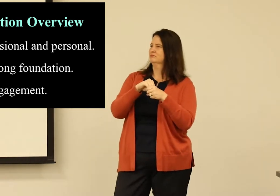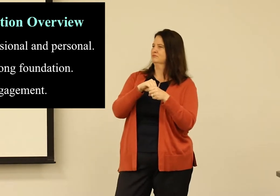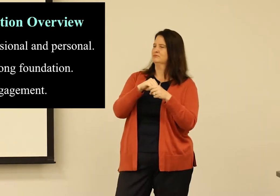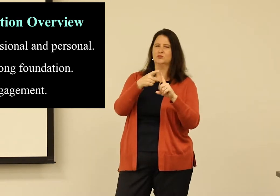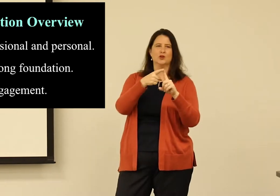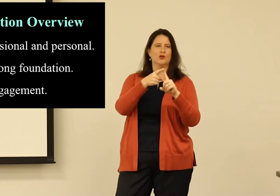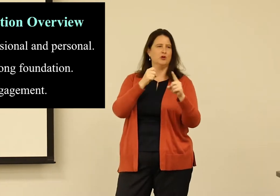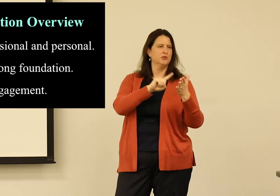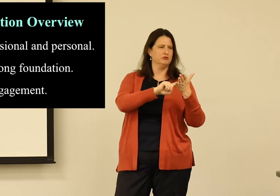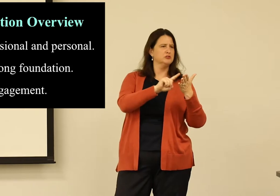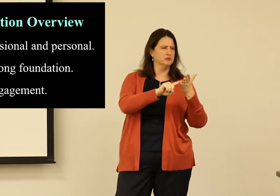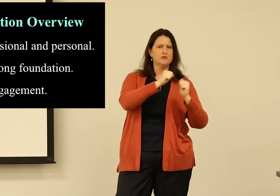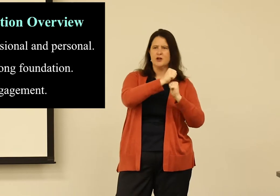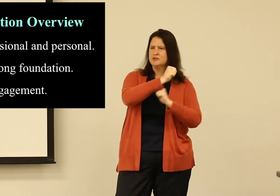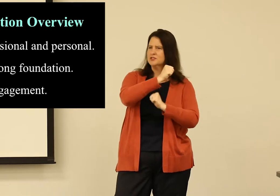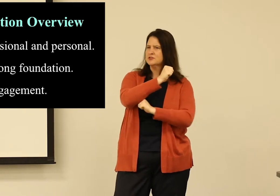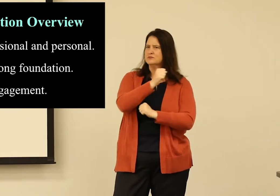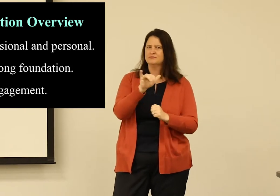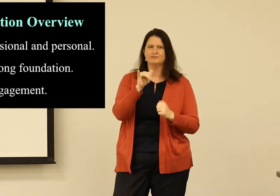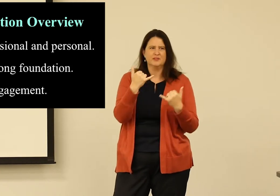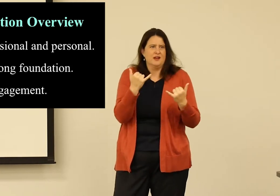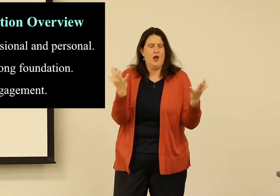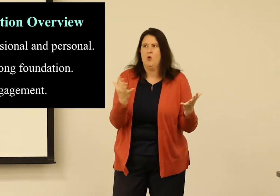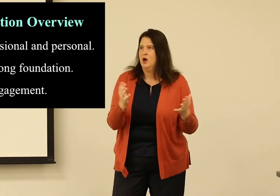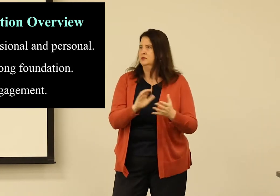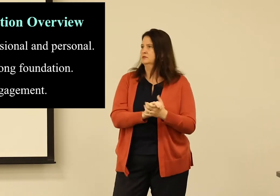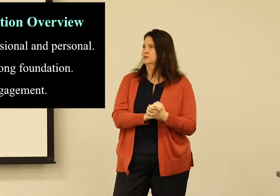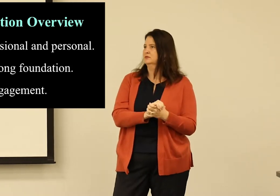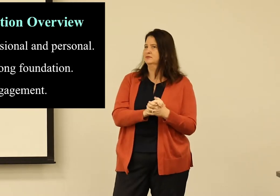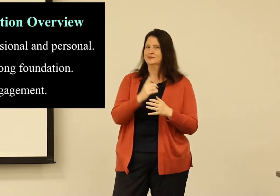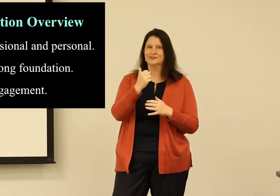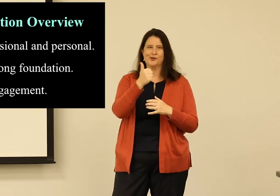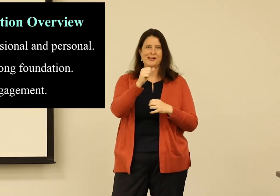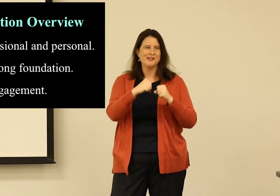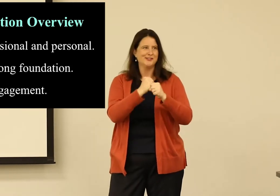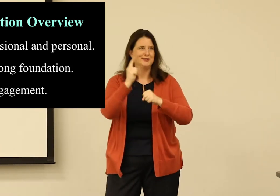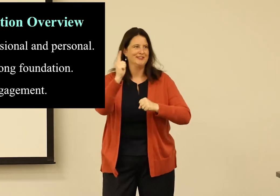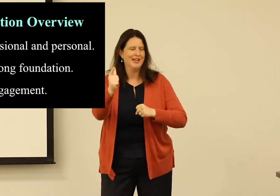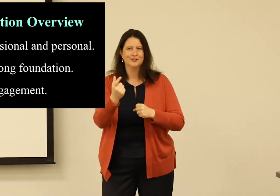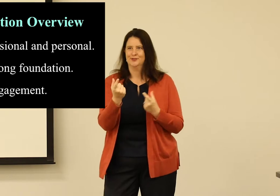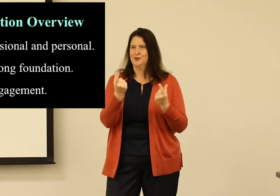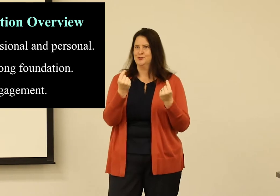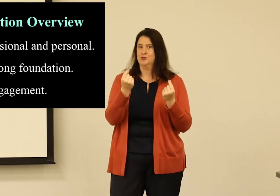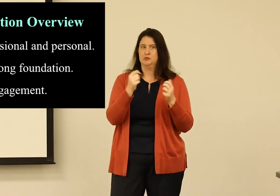And then, I'll talk about the bit about the shift to engagement. From that foundation of research, the next steps. Now what?